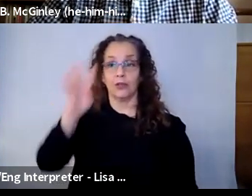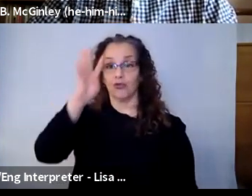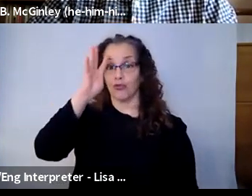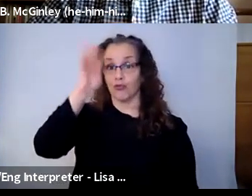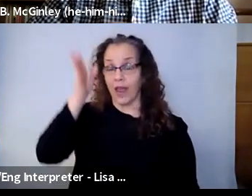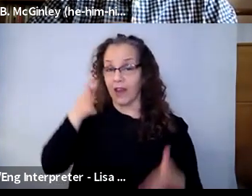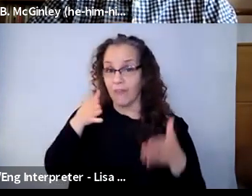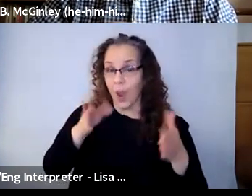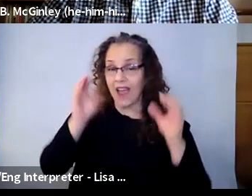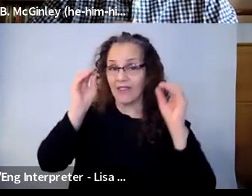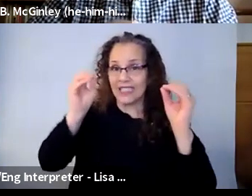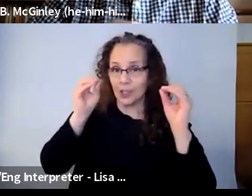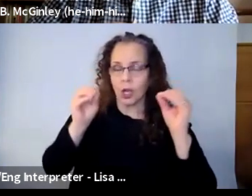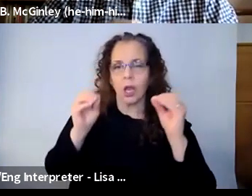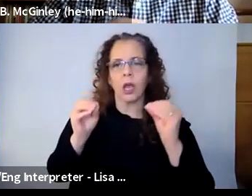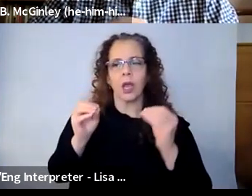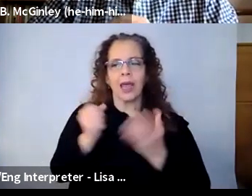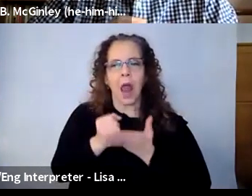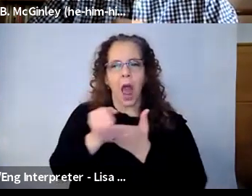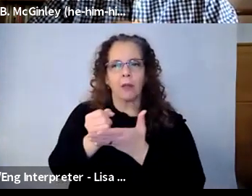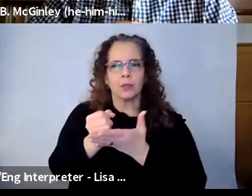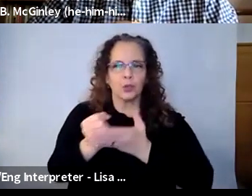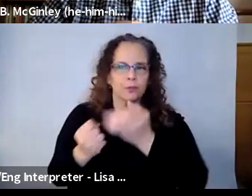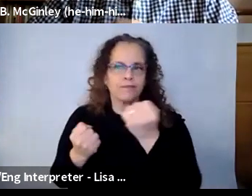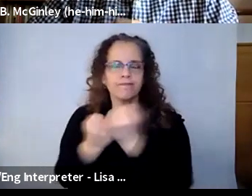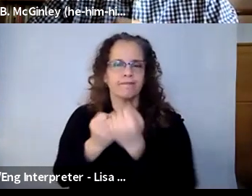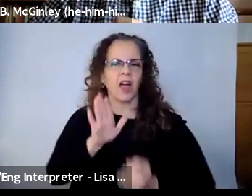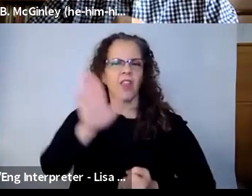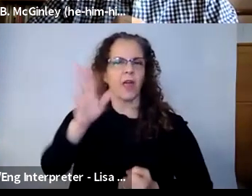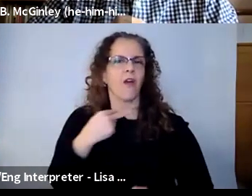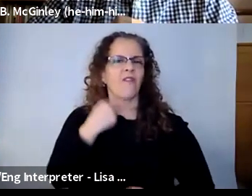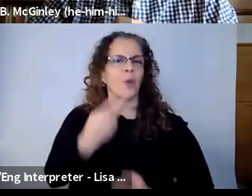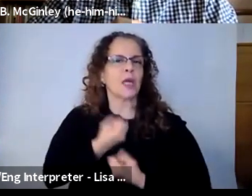amplify their voice. And I think in this platform, it definitely